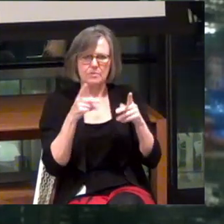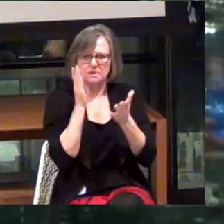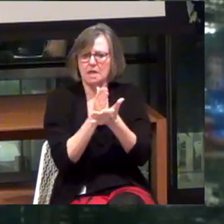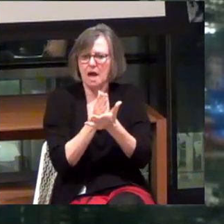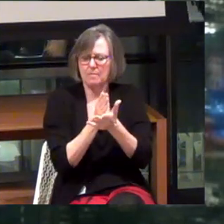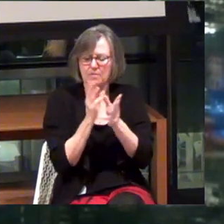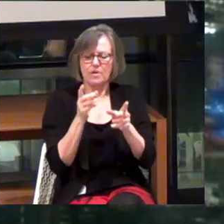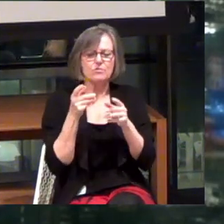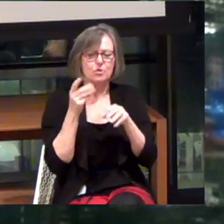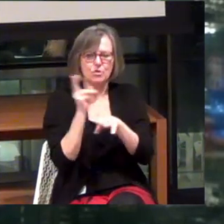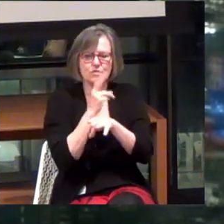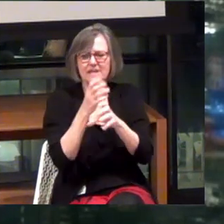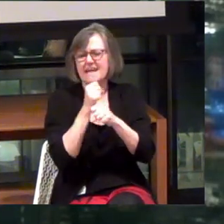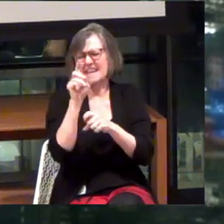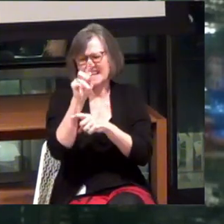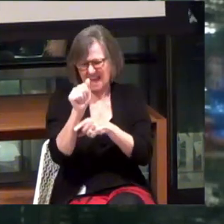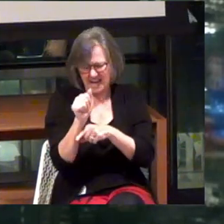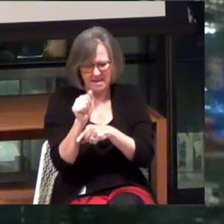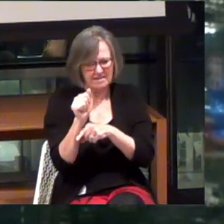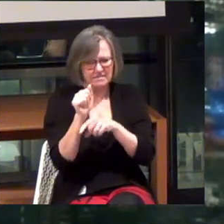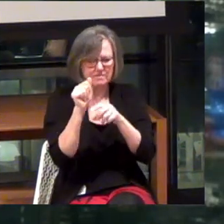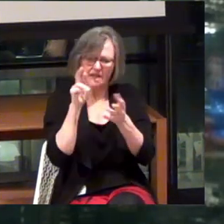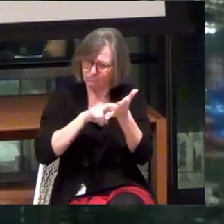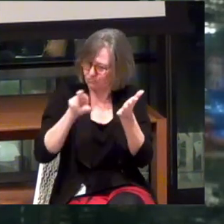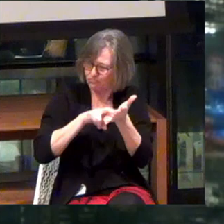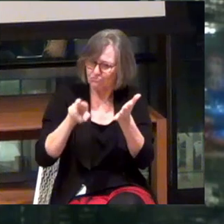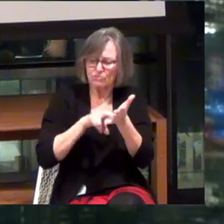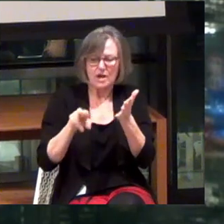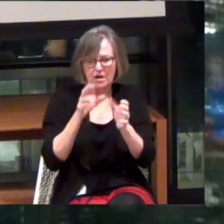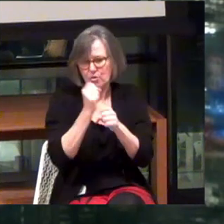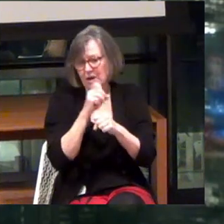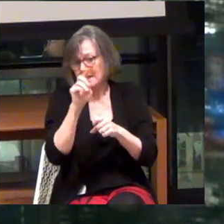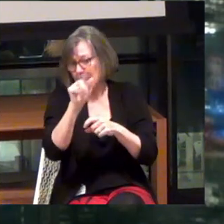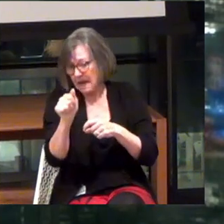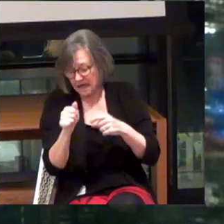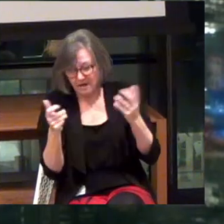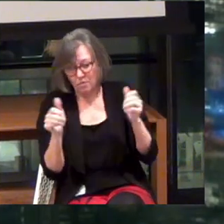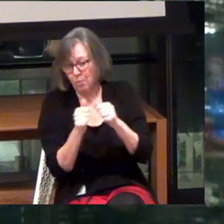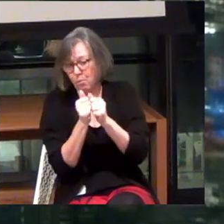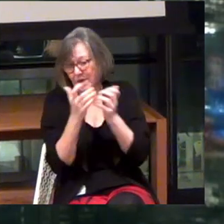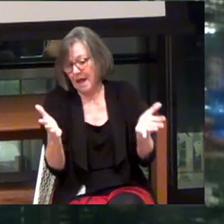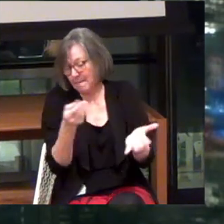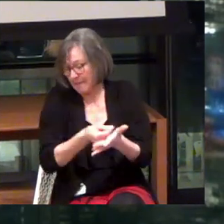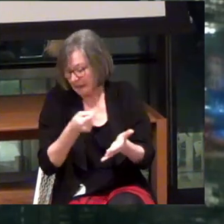We were using this to get data. You know, this is how you got data when you don't have any money. It was great.